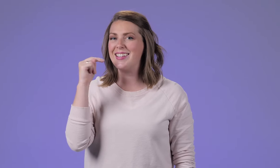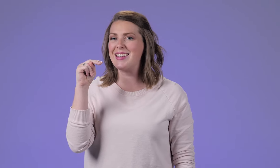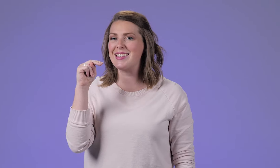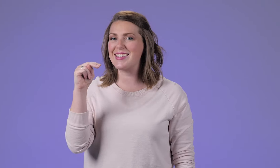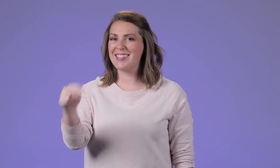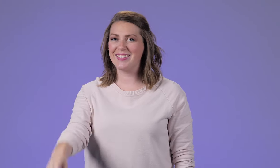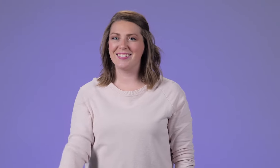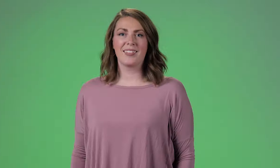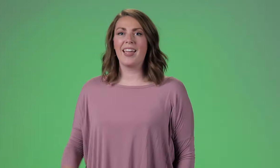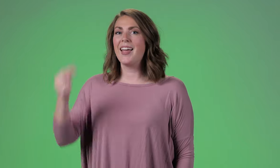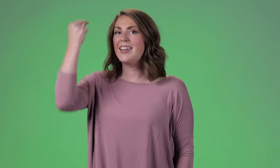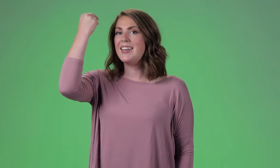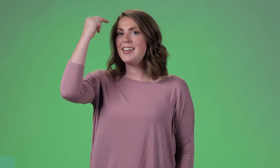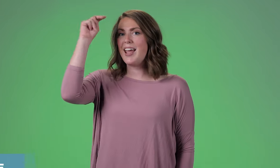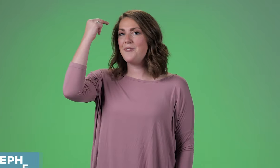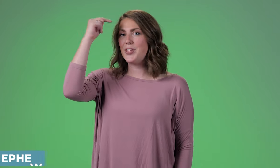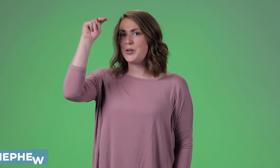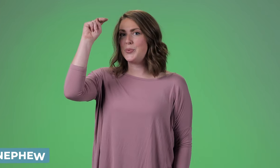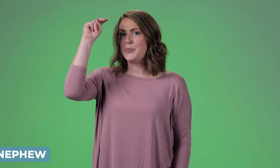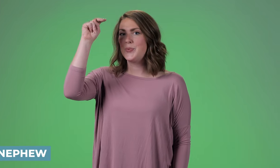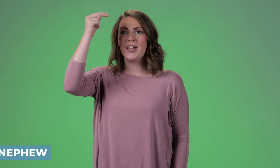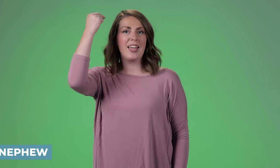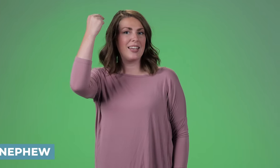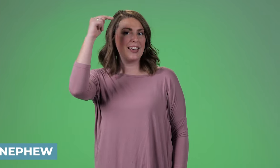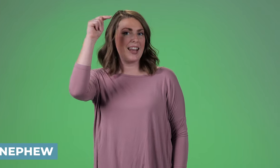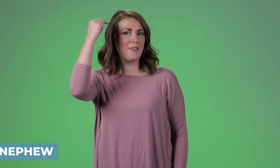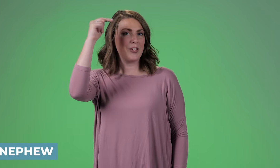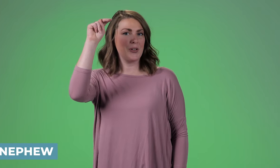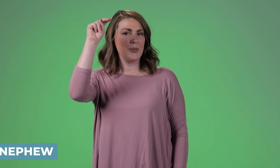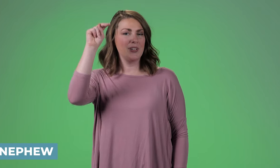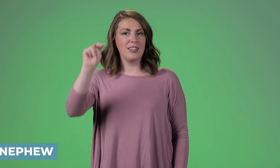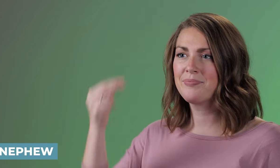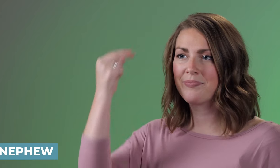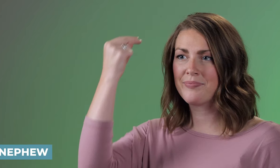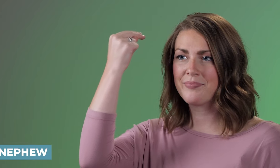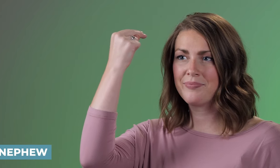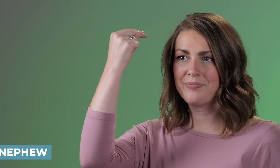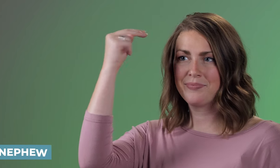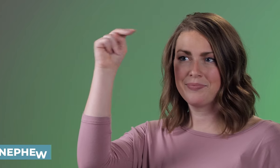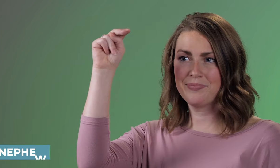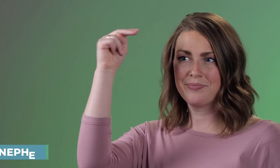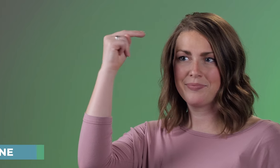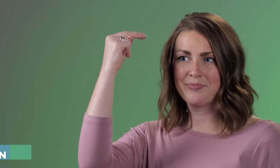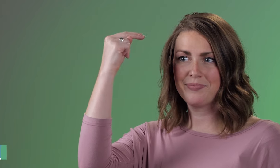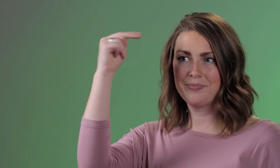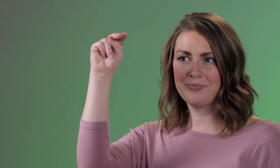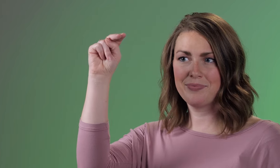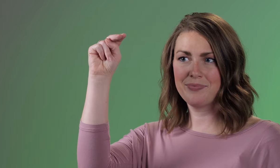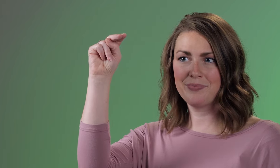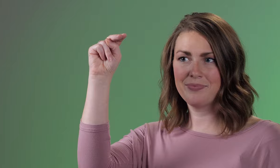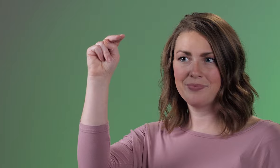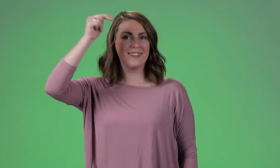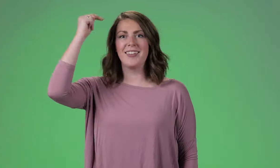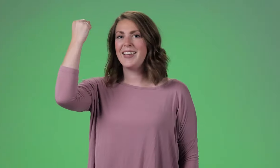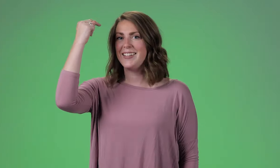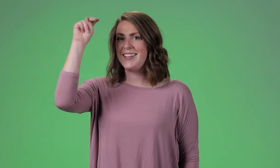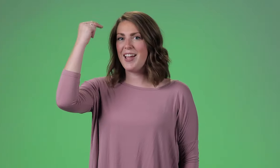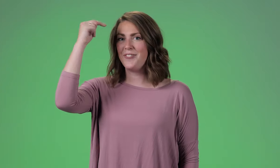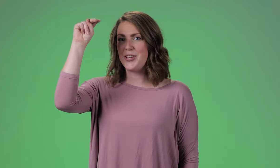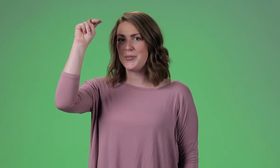Niece Nephew Nephew It's letter in right here at the top of your head. Nephew